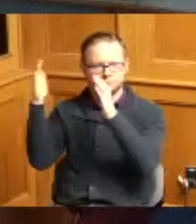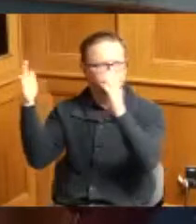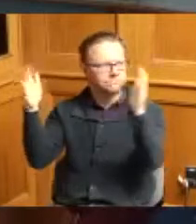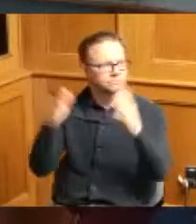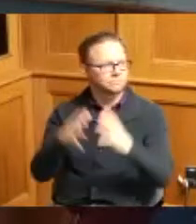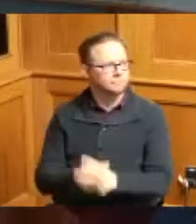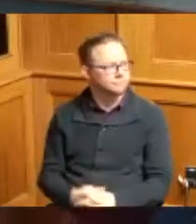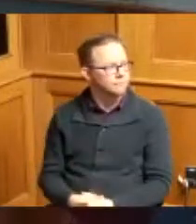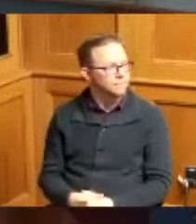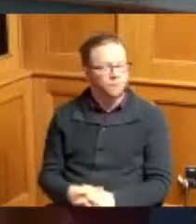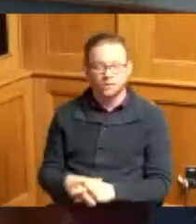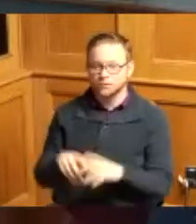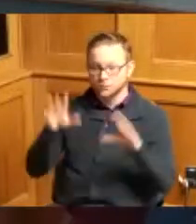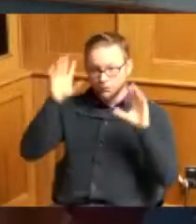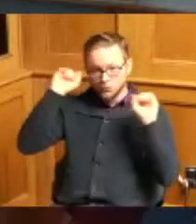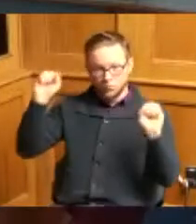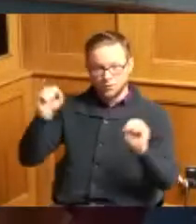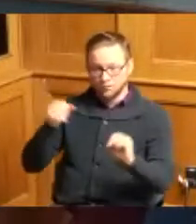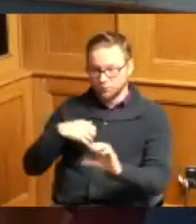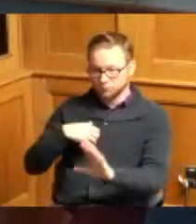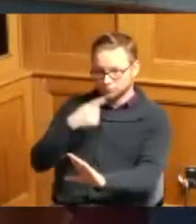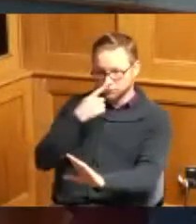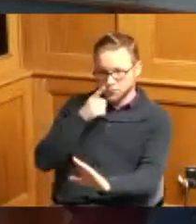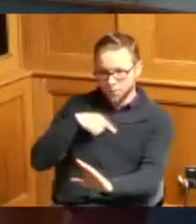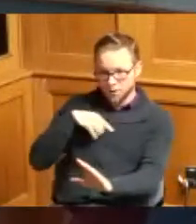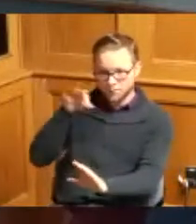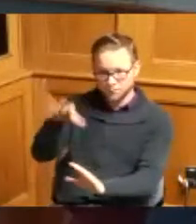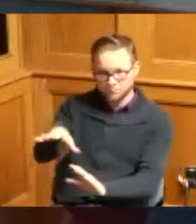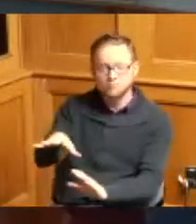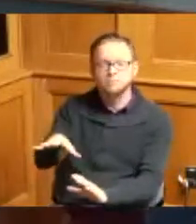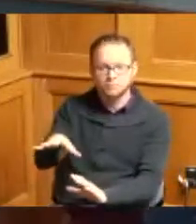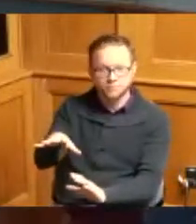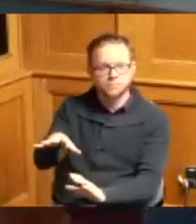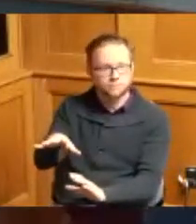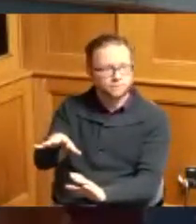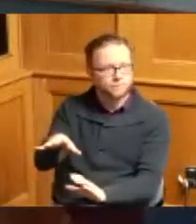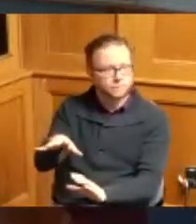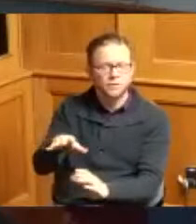and if I can say something if I could say something and yeah the city of Cincinnati